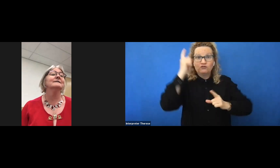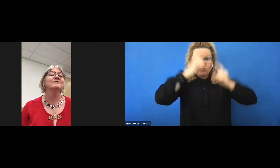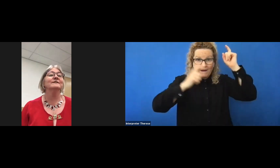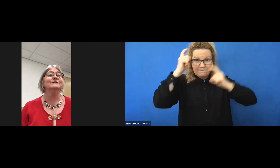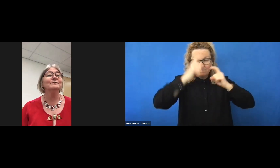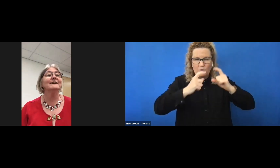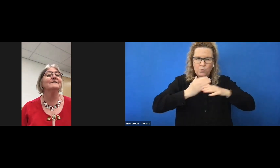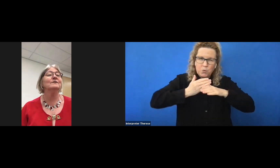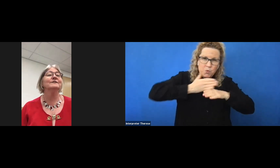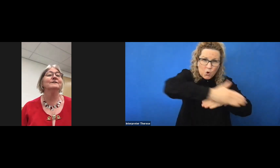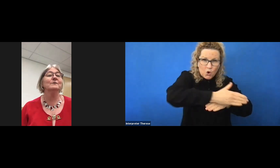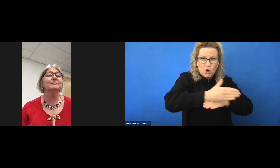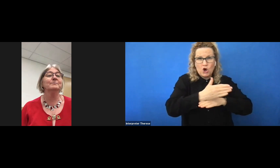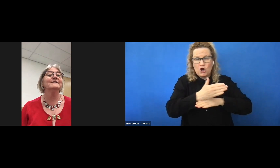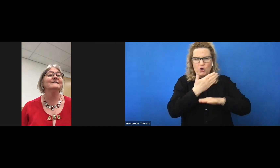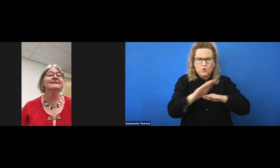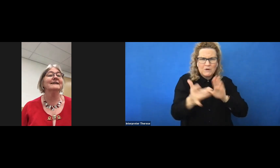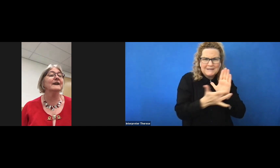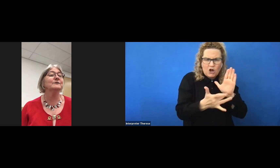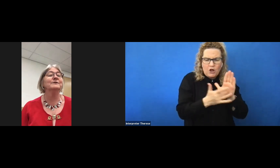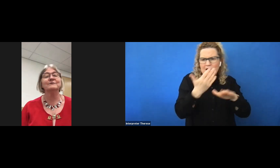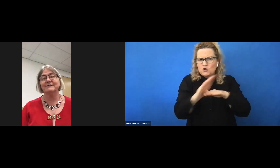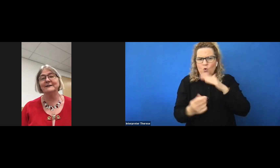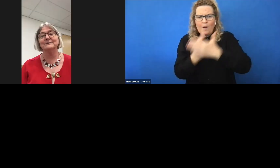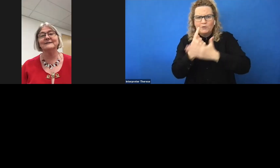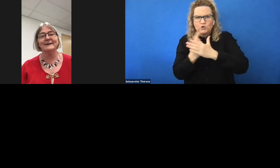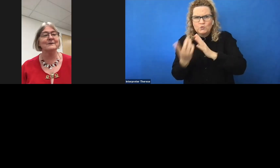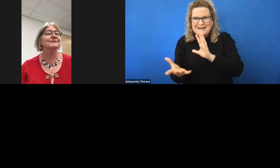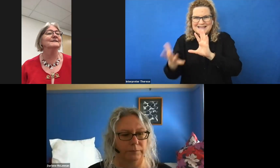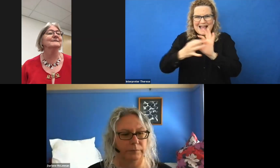embracing new technologies and opportunities to engage with critical stakeholders,